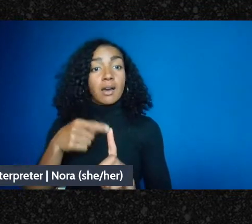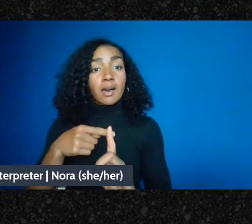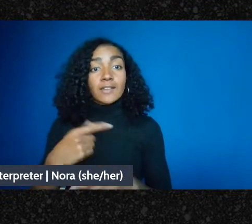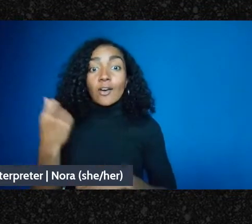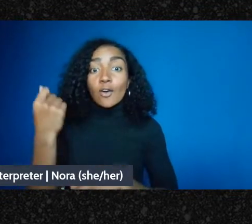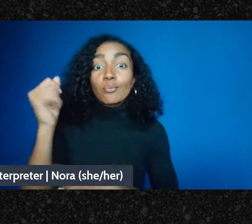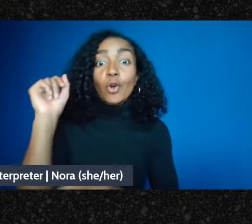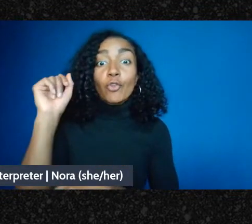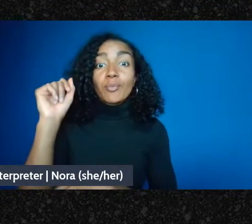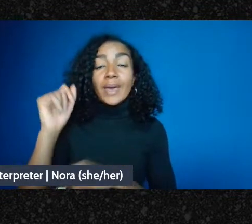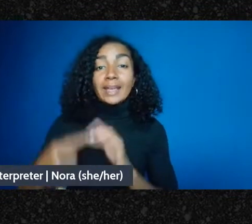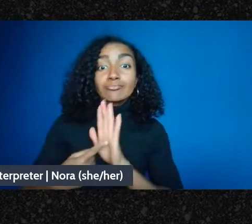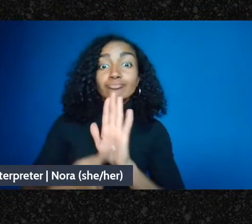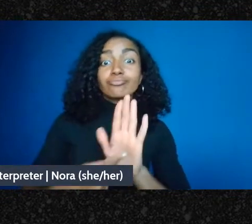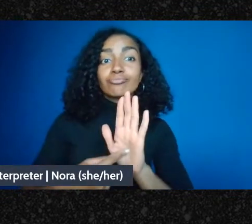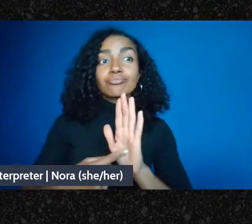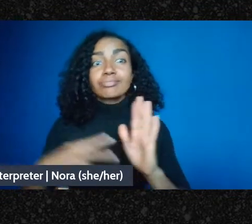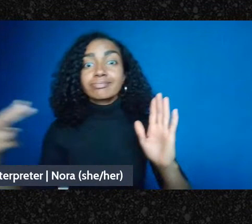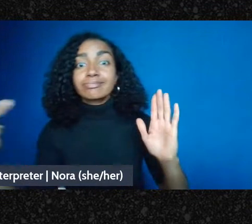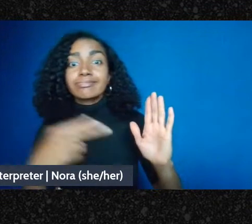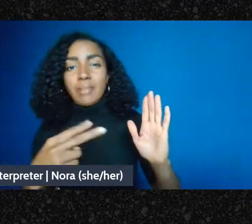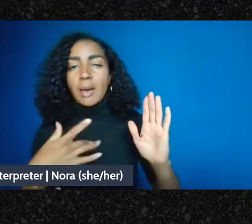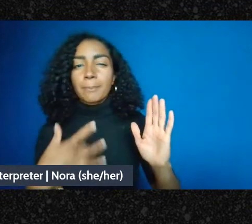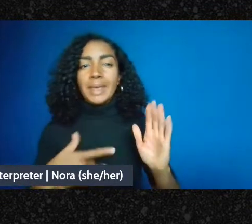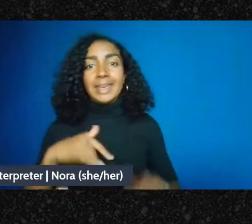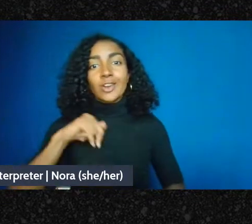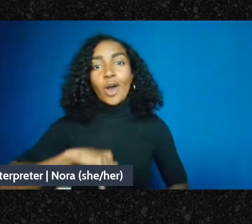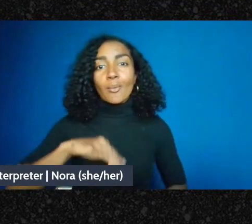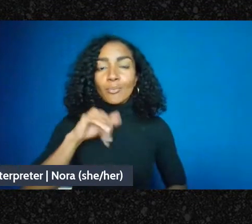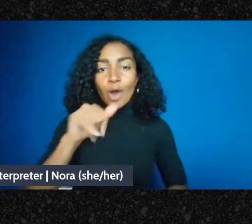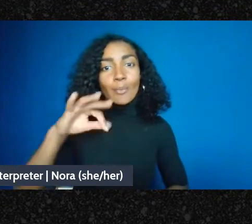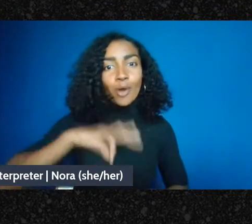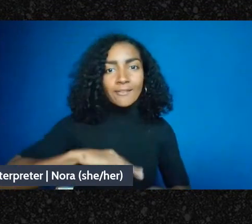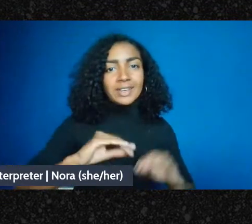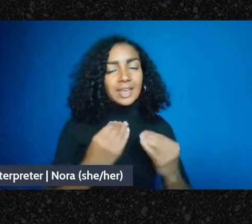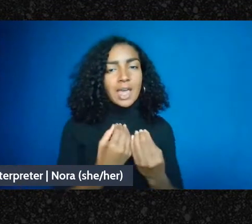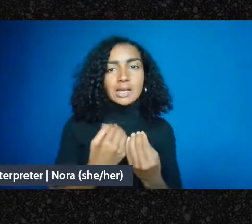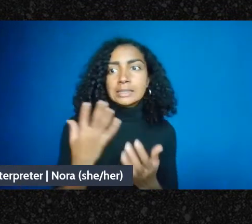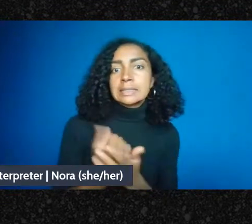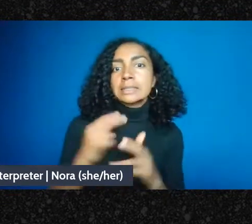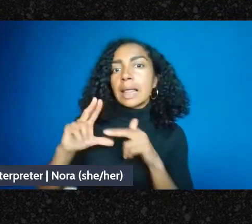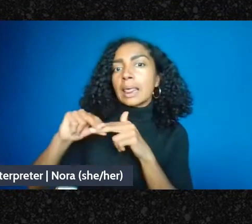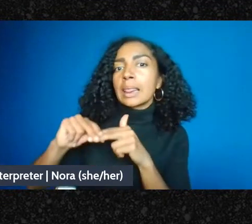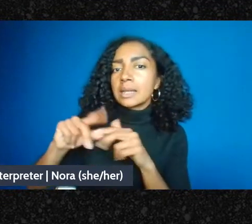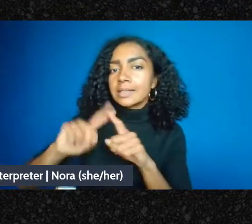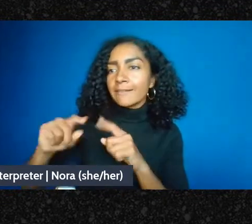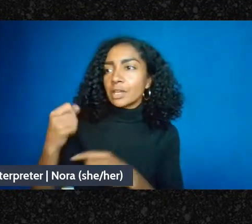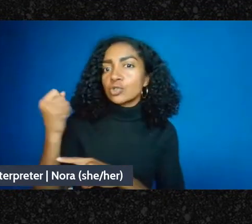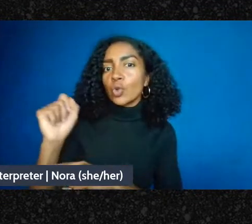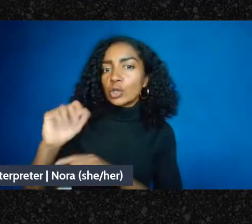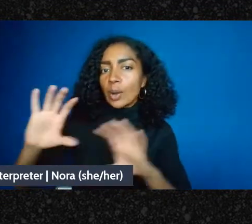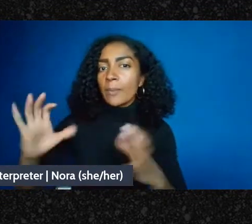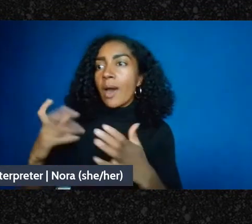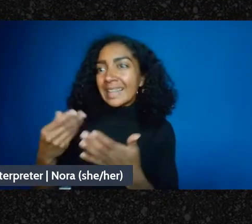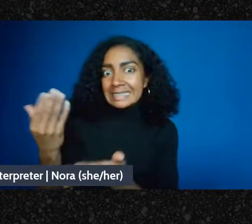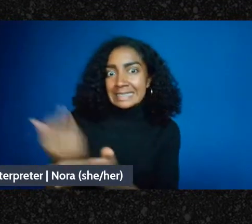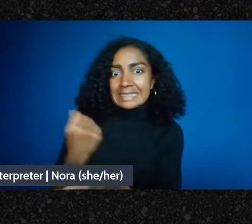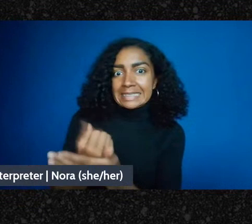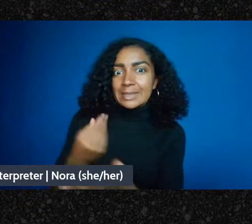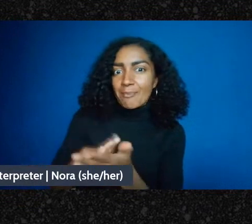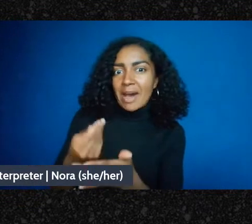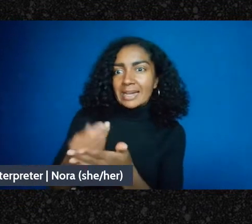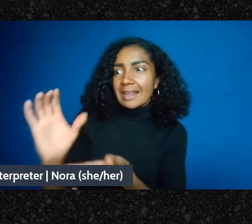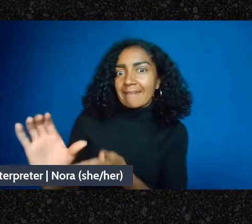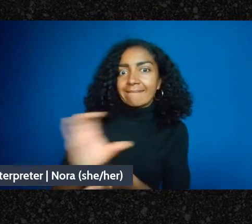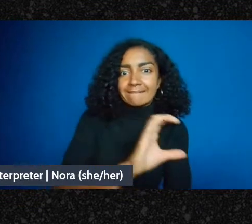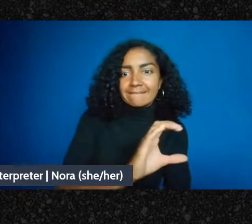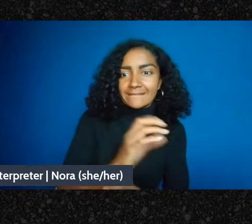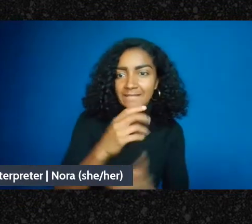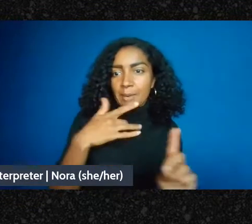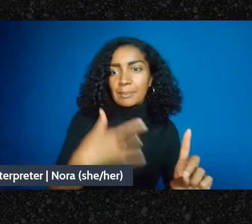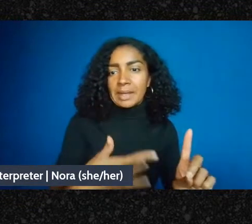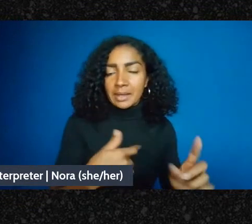social movements and suck out their funds energy and power. And let's make sure that we're not just